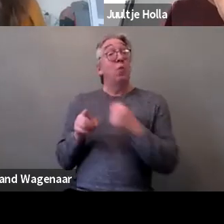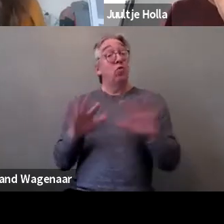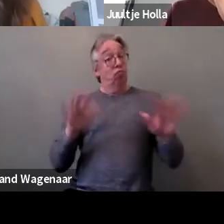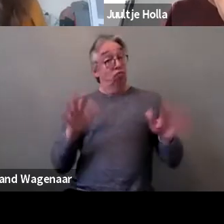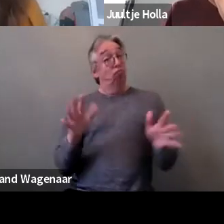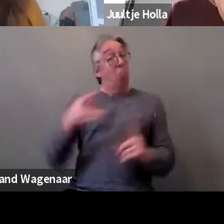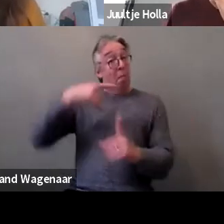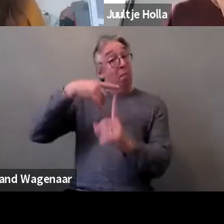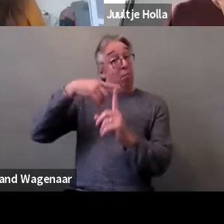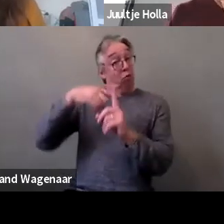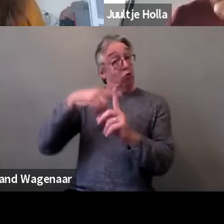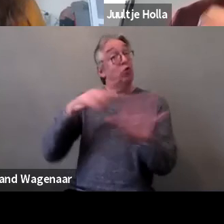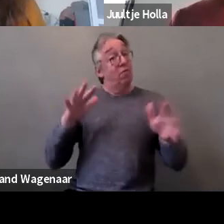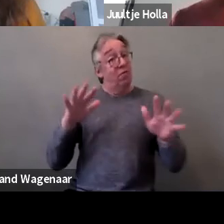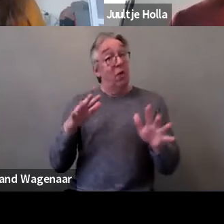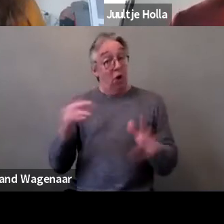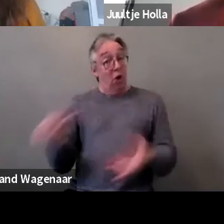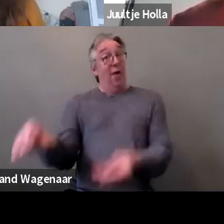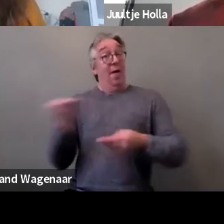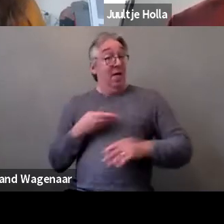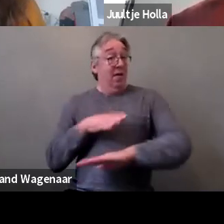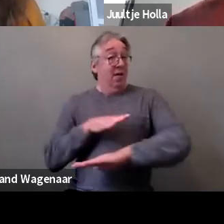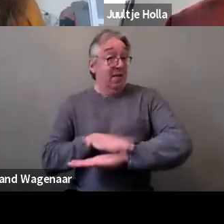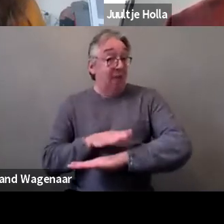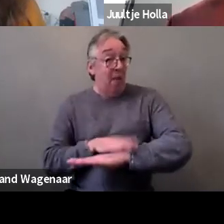They do make space for us, they engage with us,